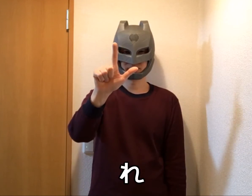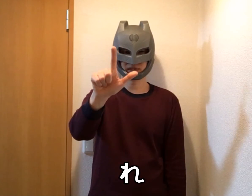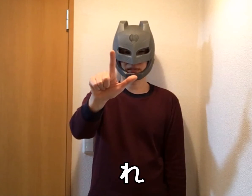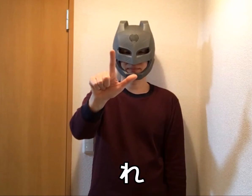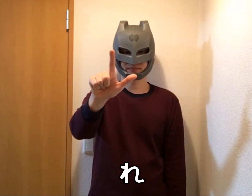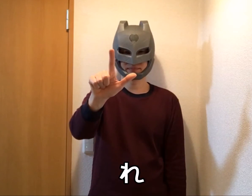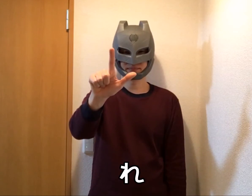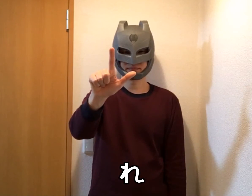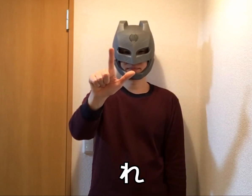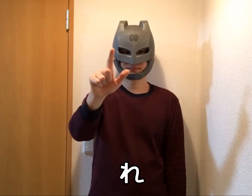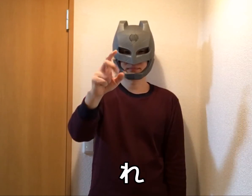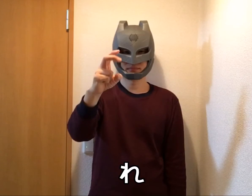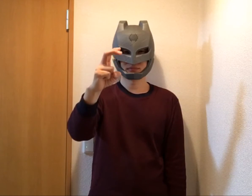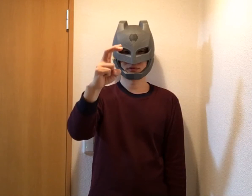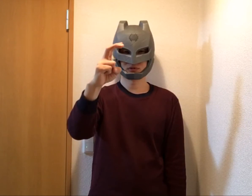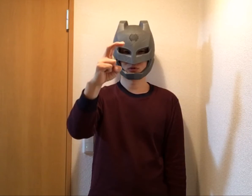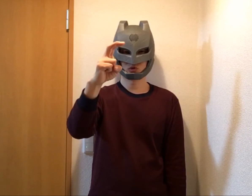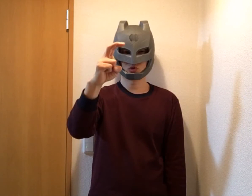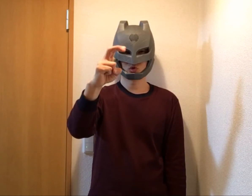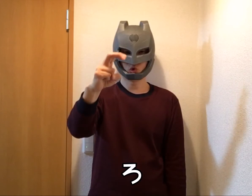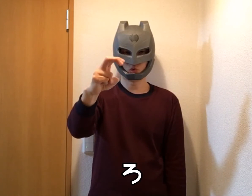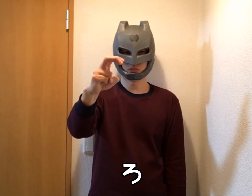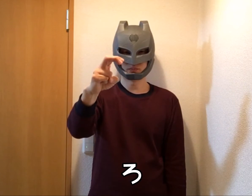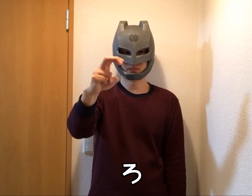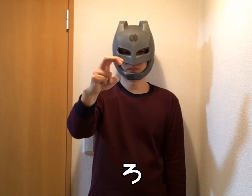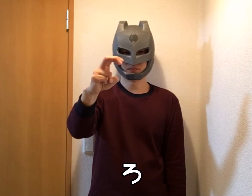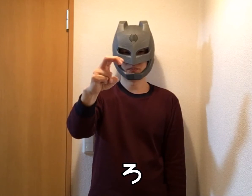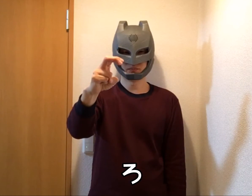re ro